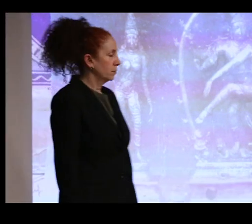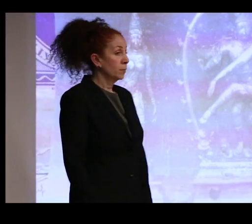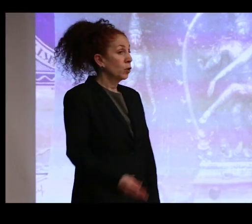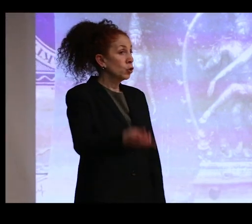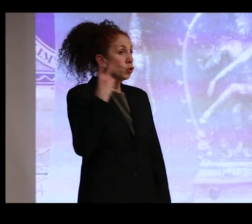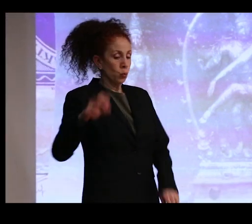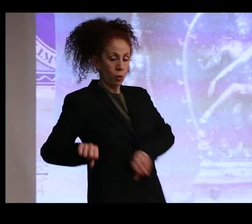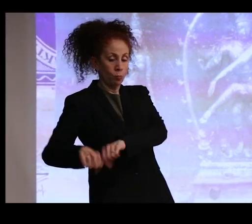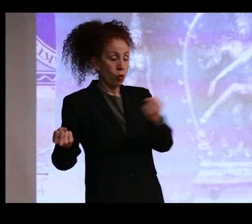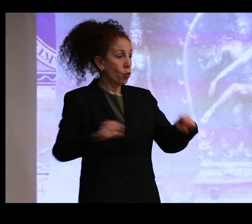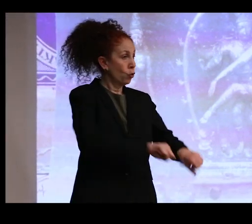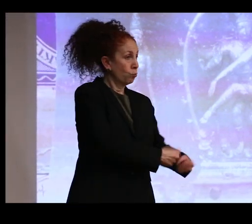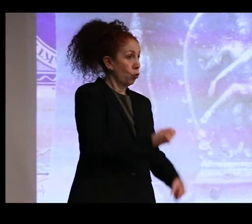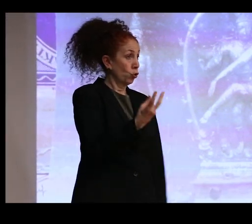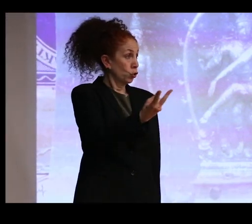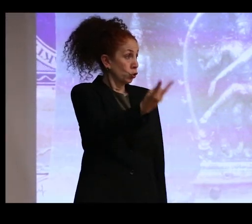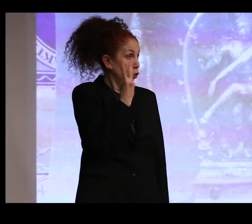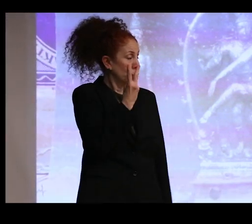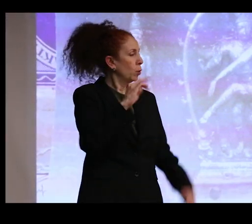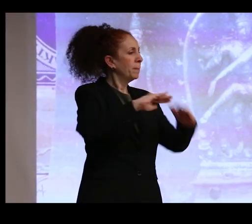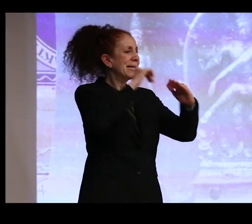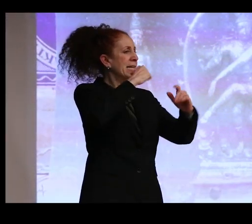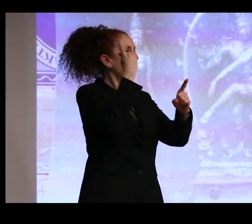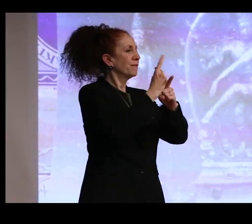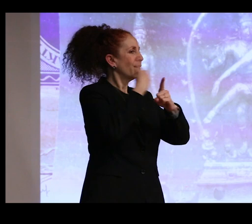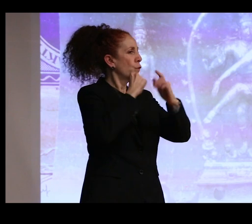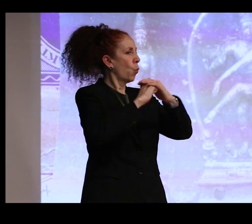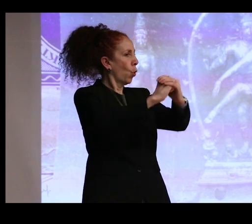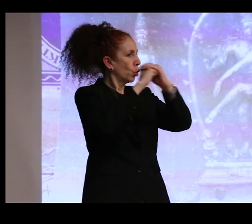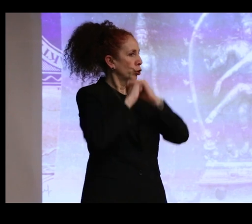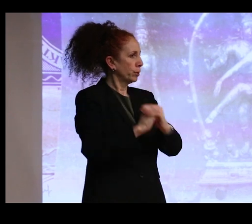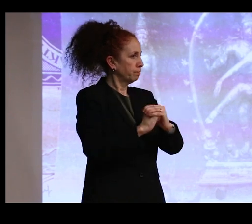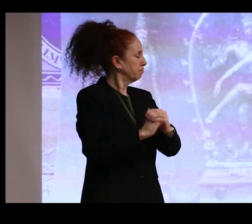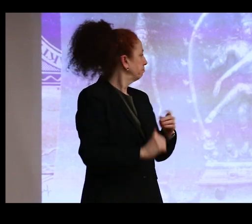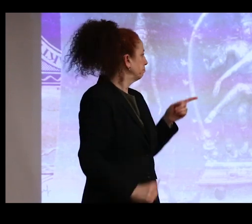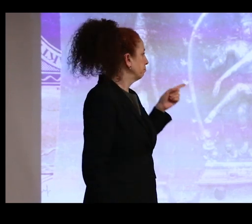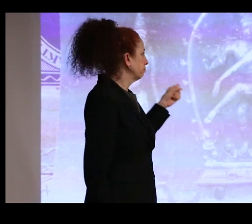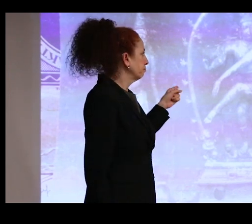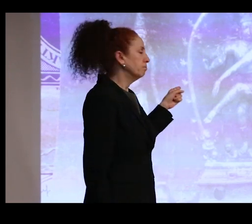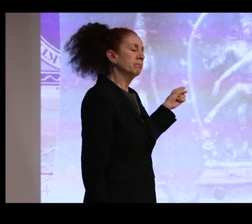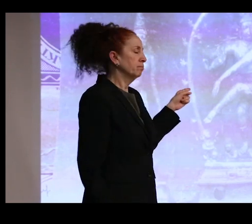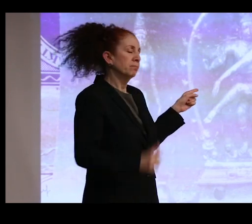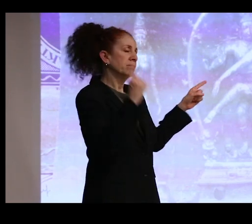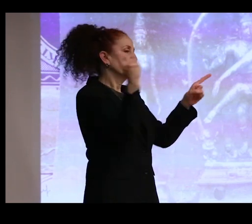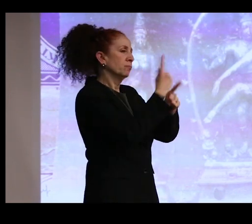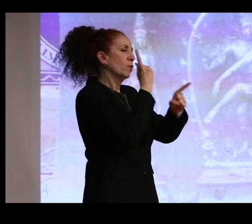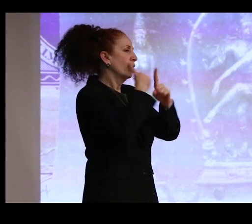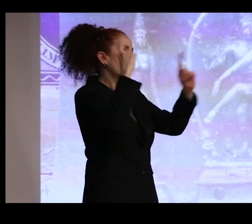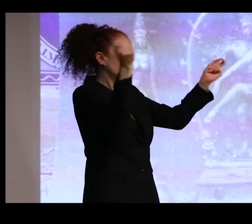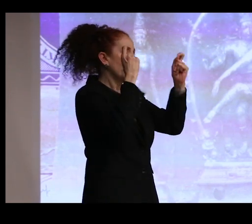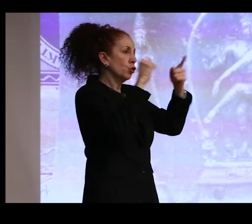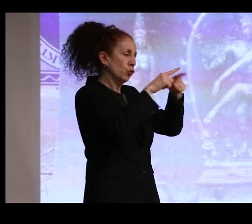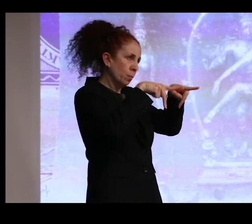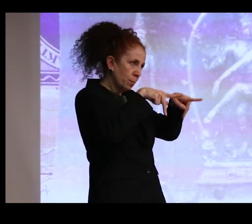It is, therefore, ceremonially unfit for worship, nor will it be rendered ceremonially fit by permitting as it is not allowed